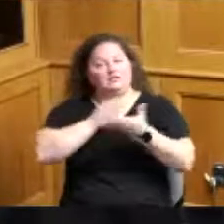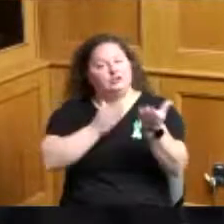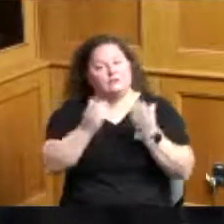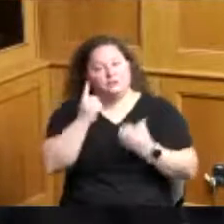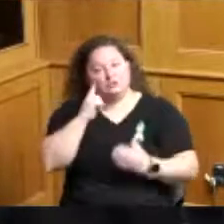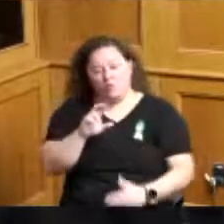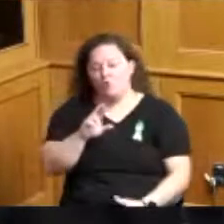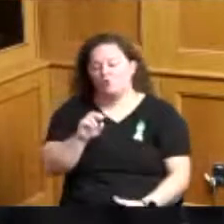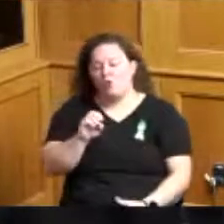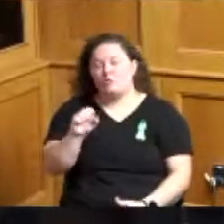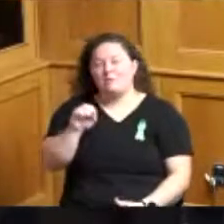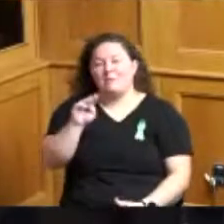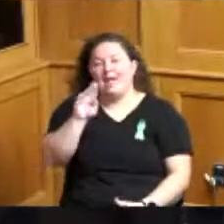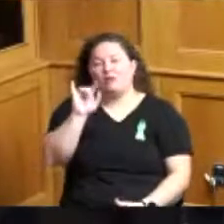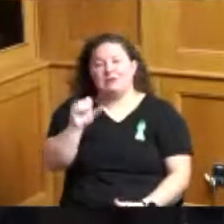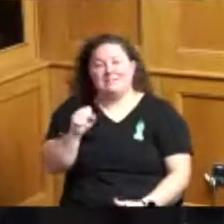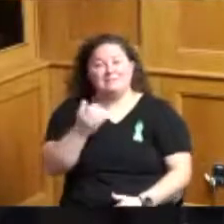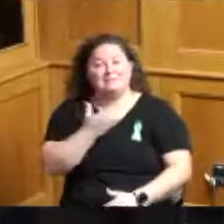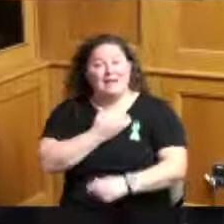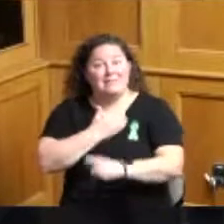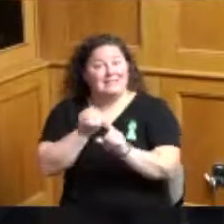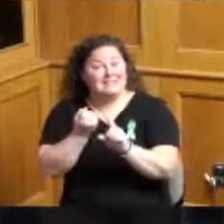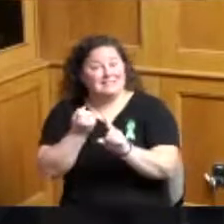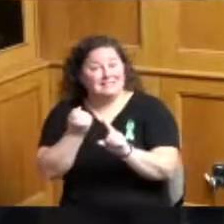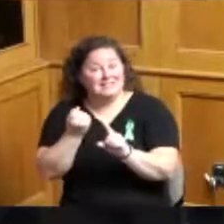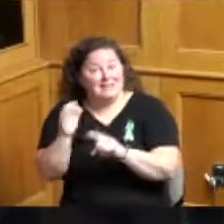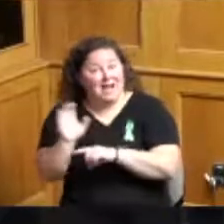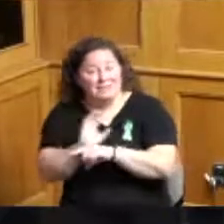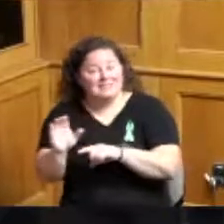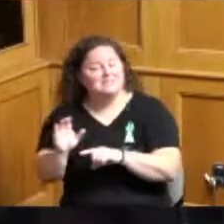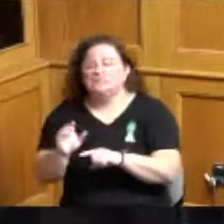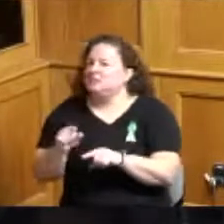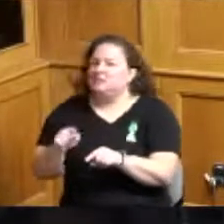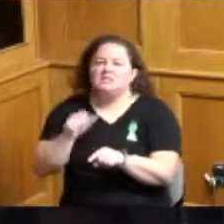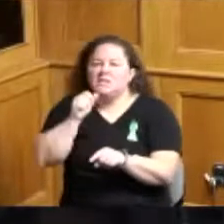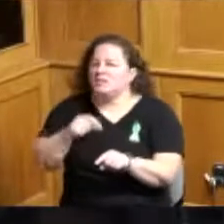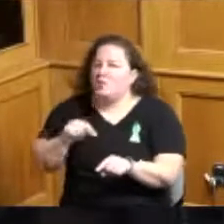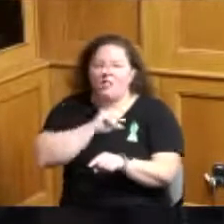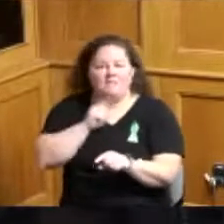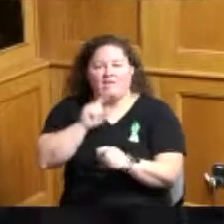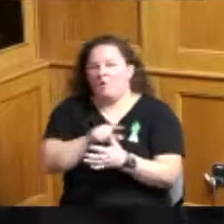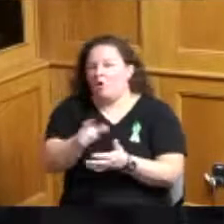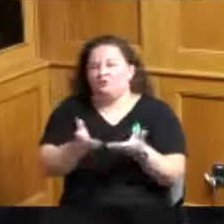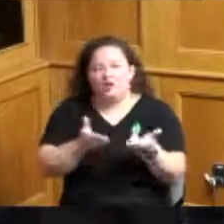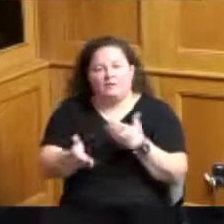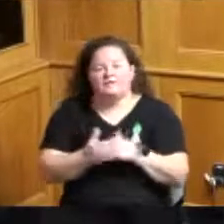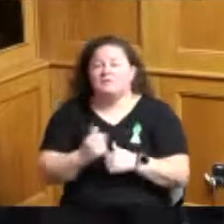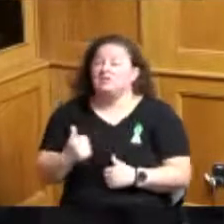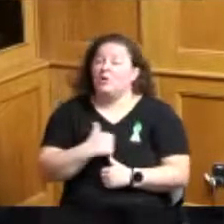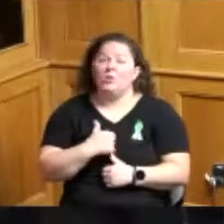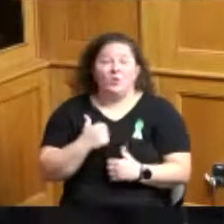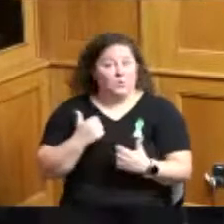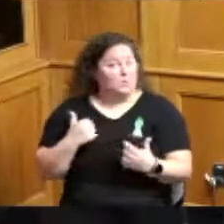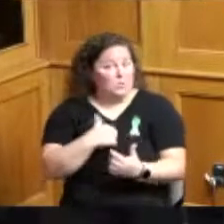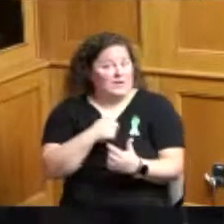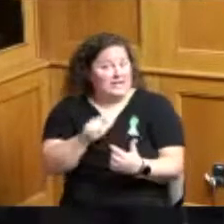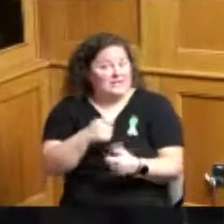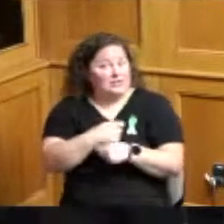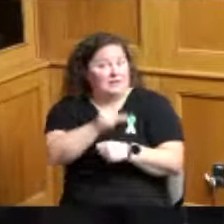doesn't qualify and therefore we kind of struggle to ensure that this population is served while